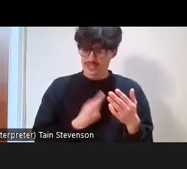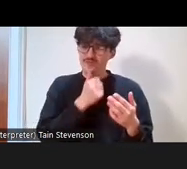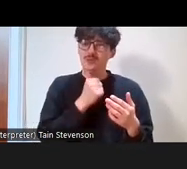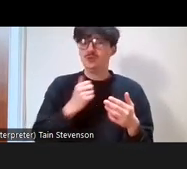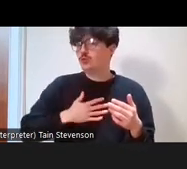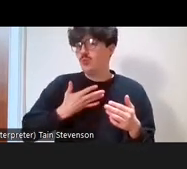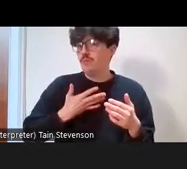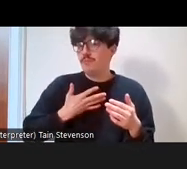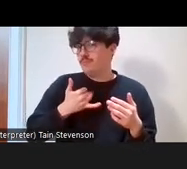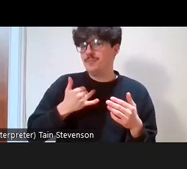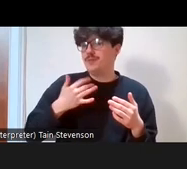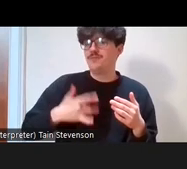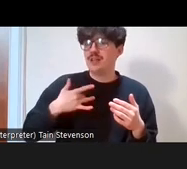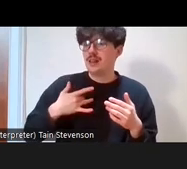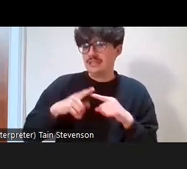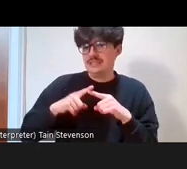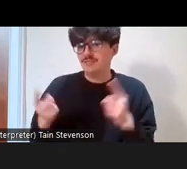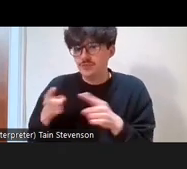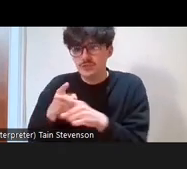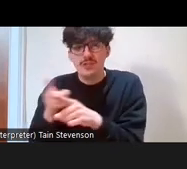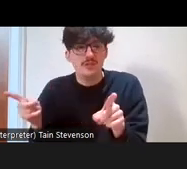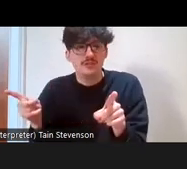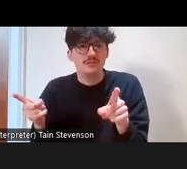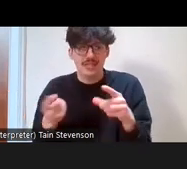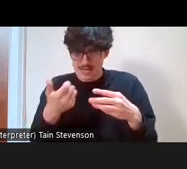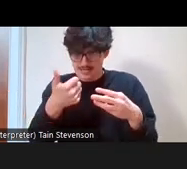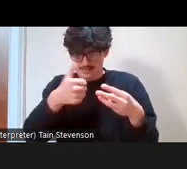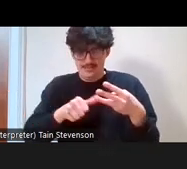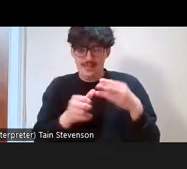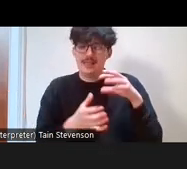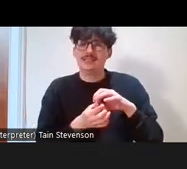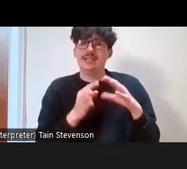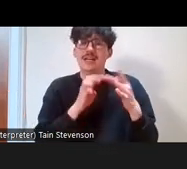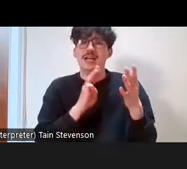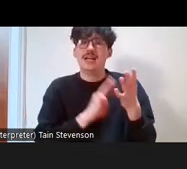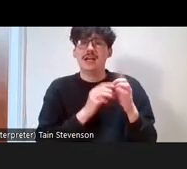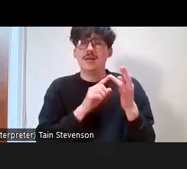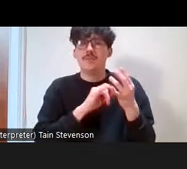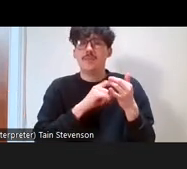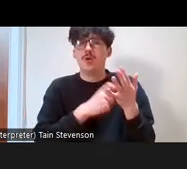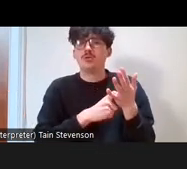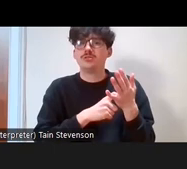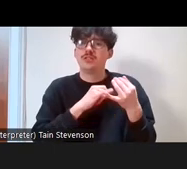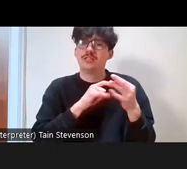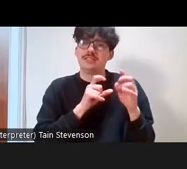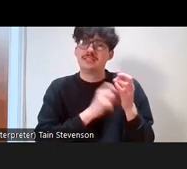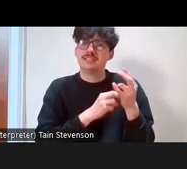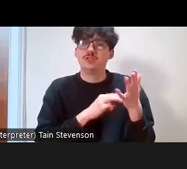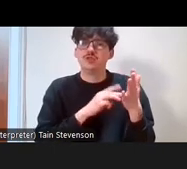imposter syndrome, which I experienced a bit of that today, where you kind of